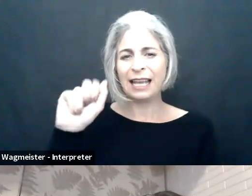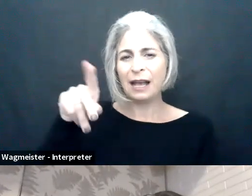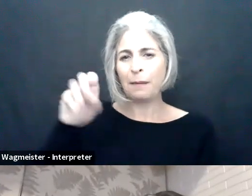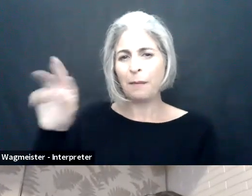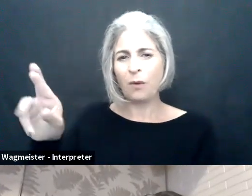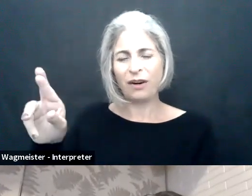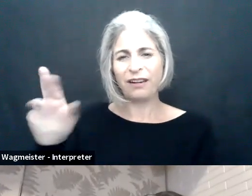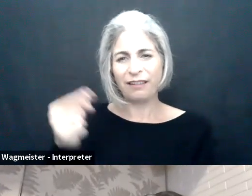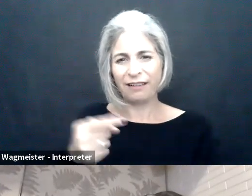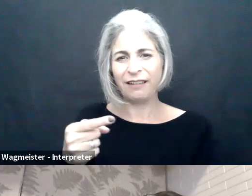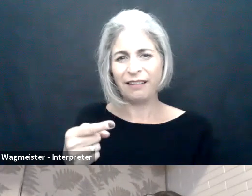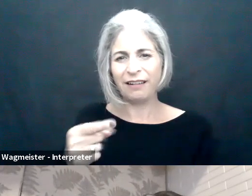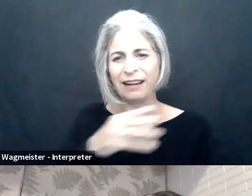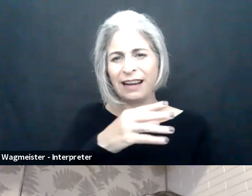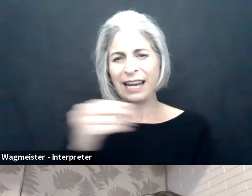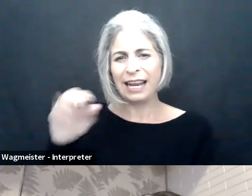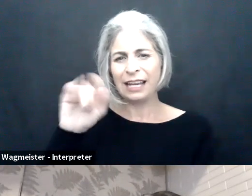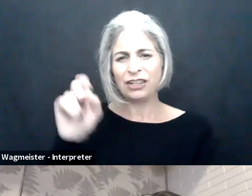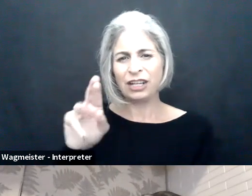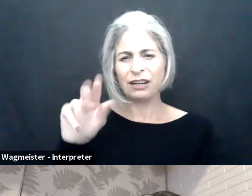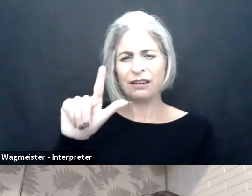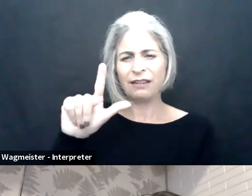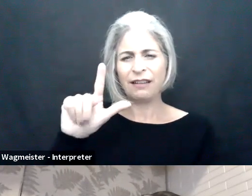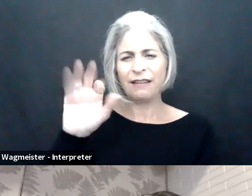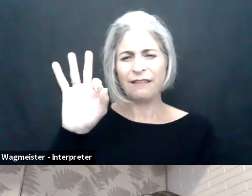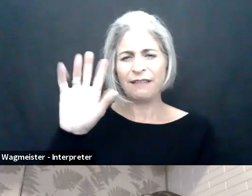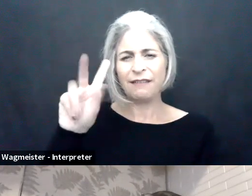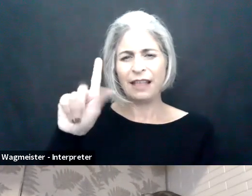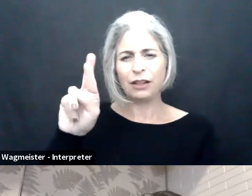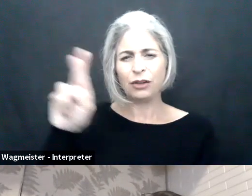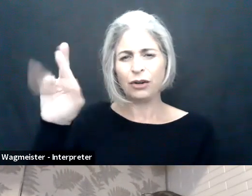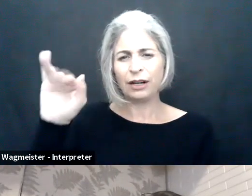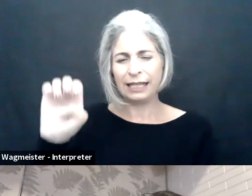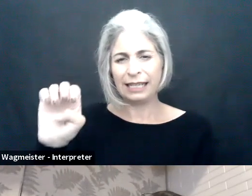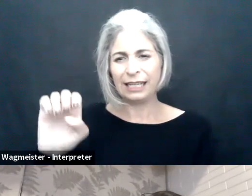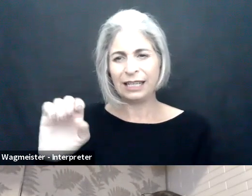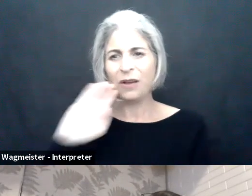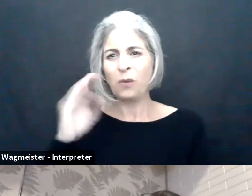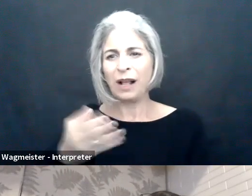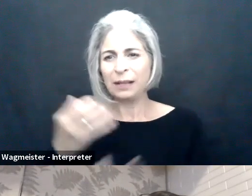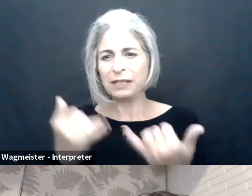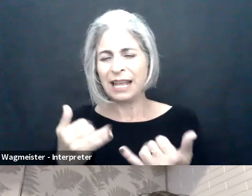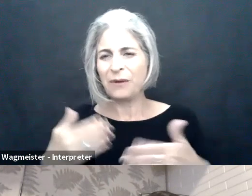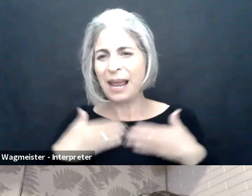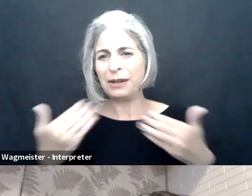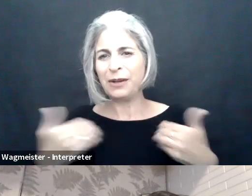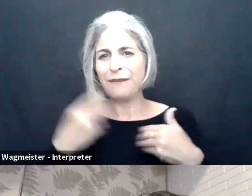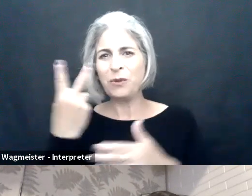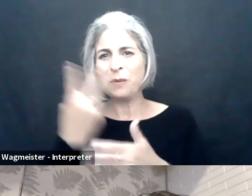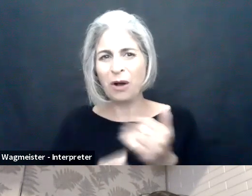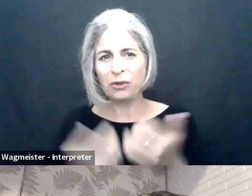Shilpi, and I'll share my screen here. Shilpi Kapoor and Jennifer Lay-Flurrie. Welcome today.